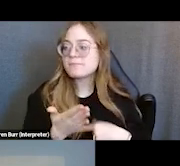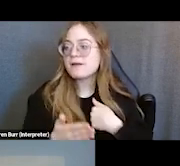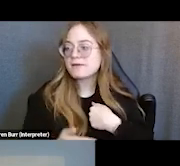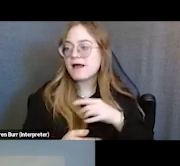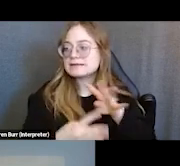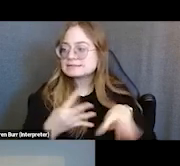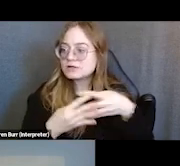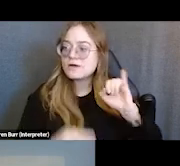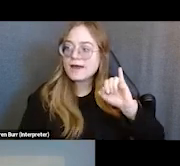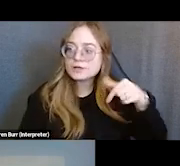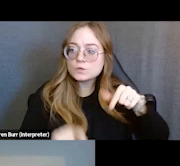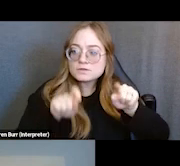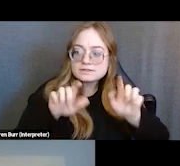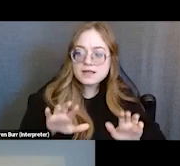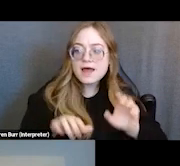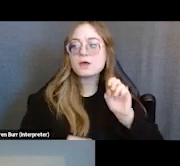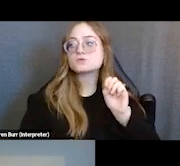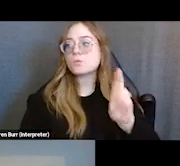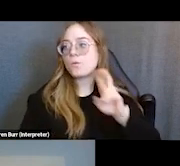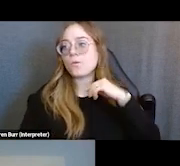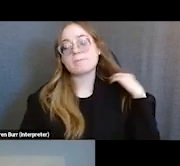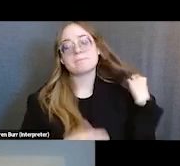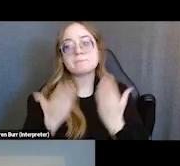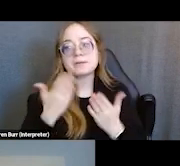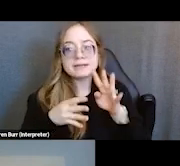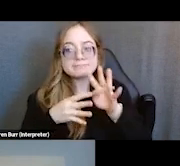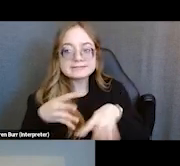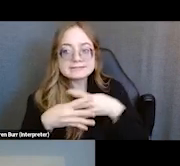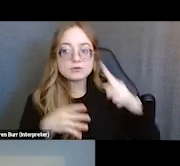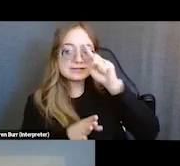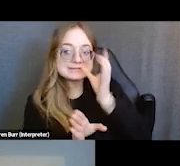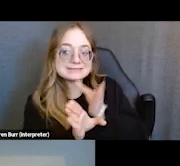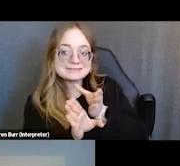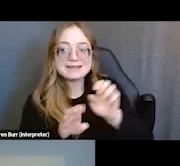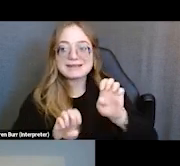it becomes apparent that they need a guardian to maintain their stability.